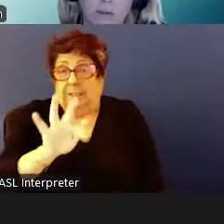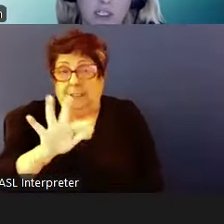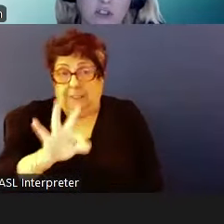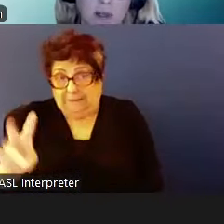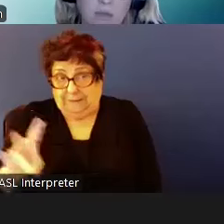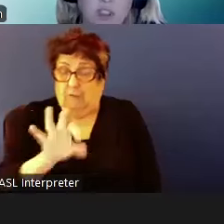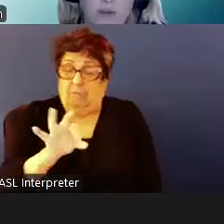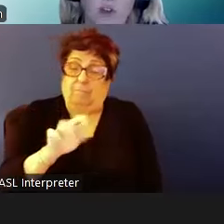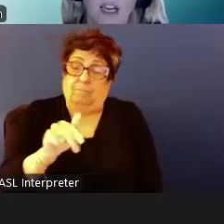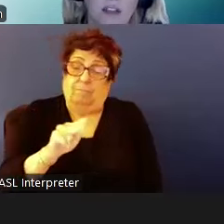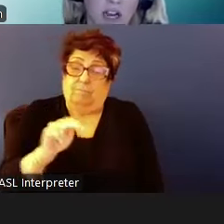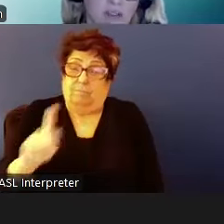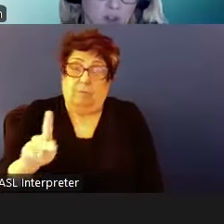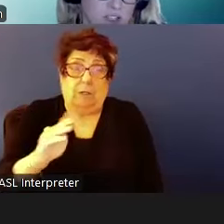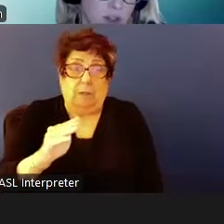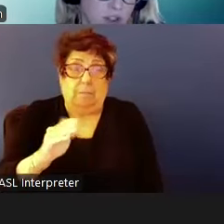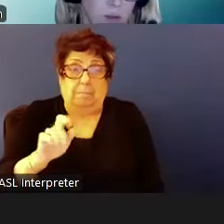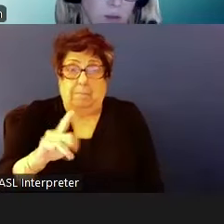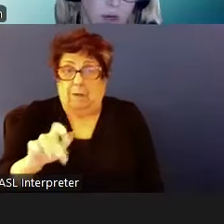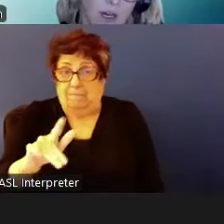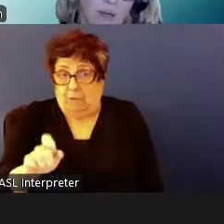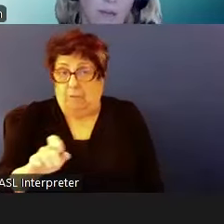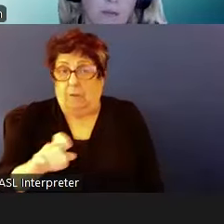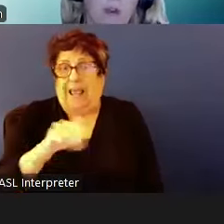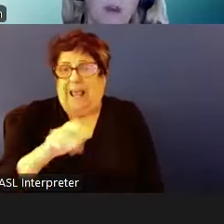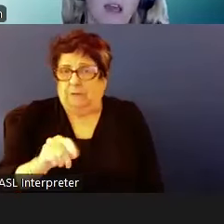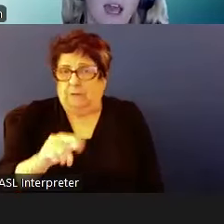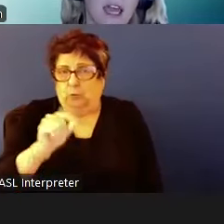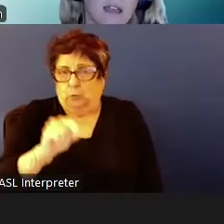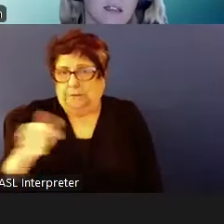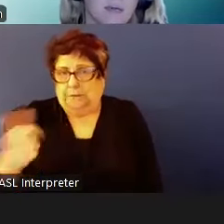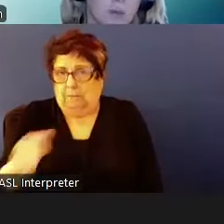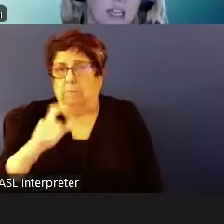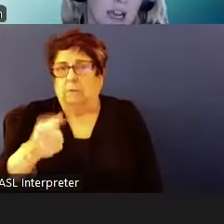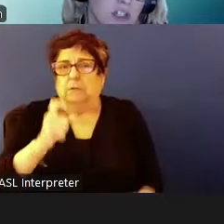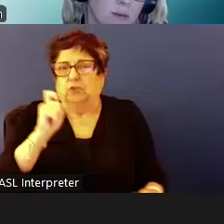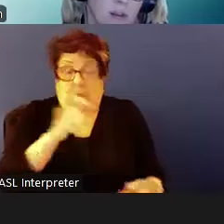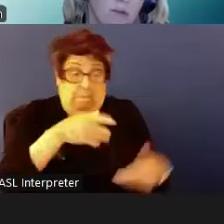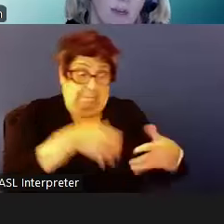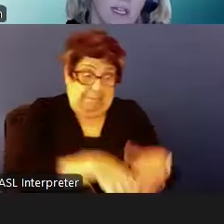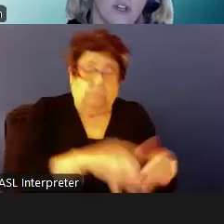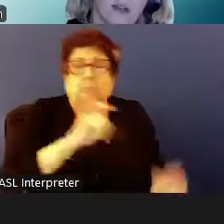mainstream to the regular housing choice voucher program. And to be eligible for mainstream,